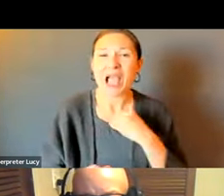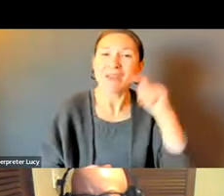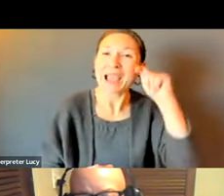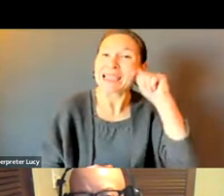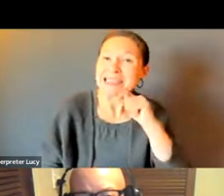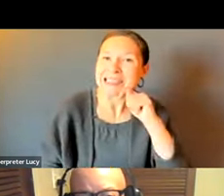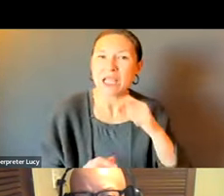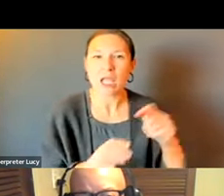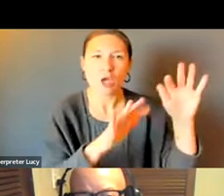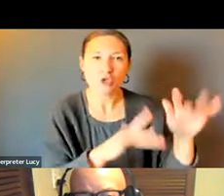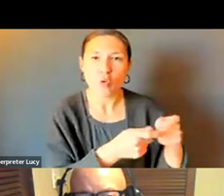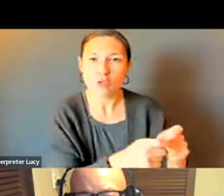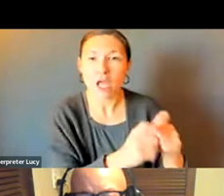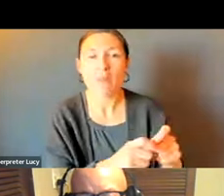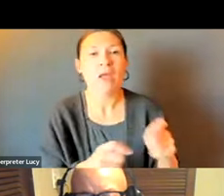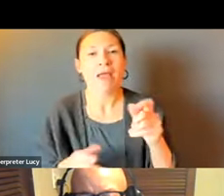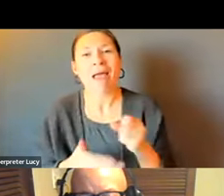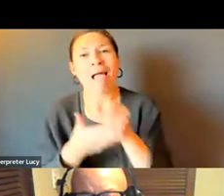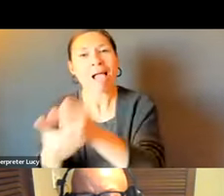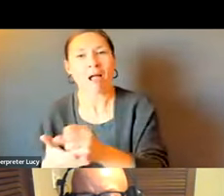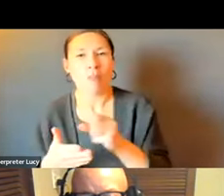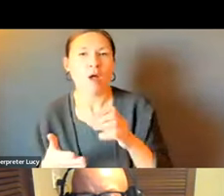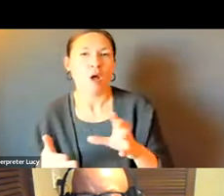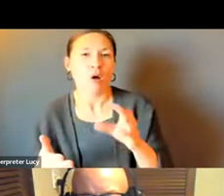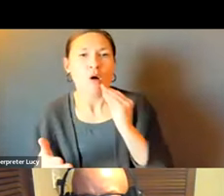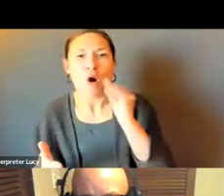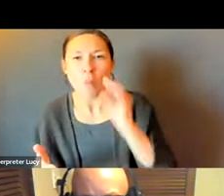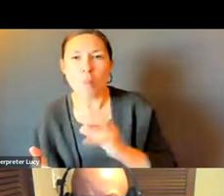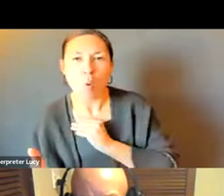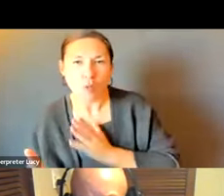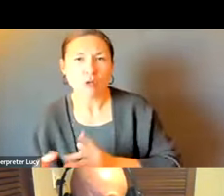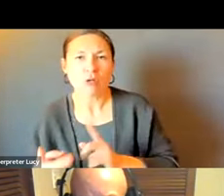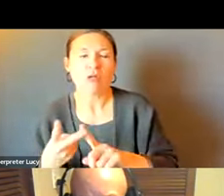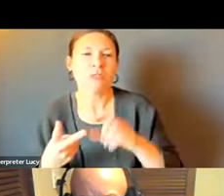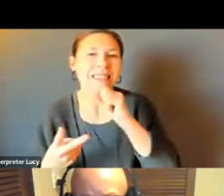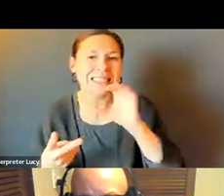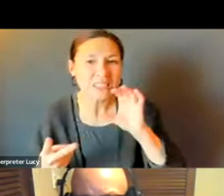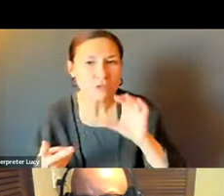QUESTION SAYING... SOMERVILLE HAS A TEEN SNOW SHOVELLING PROGRAM FOR SENIORS AND HOME OWNERS WITH